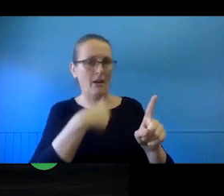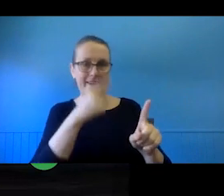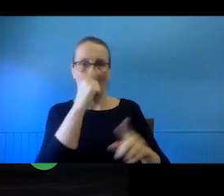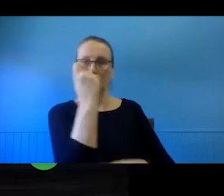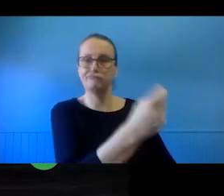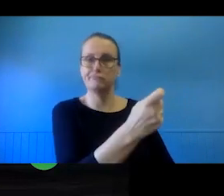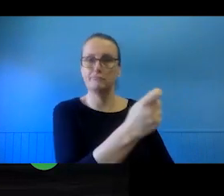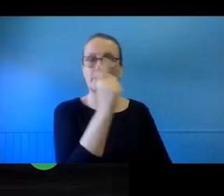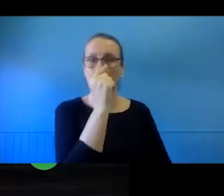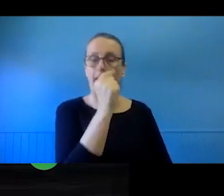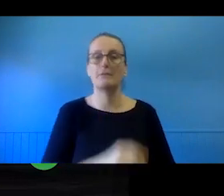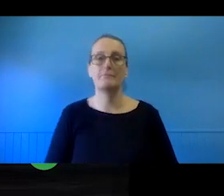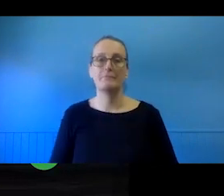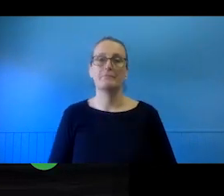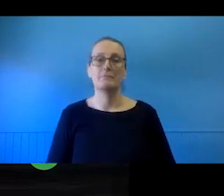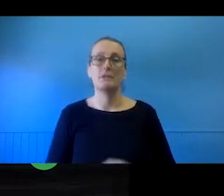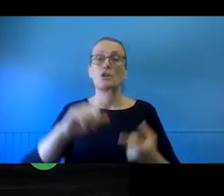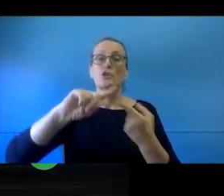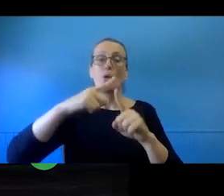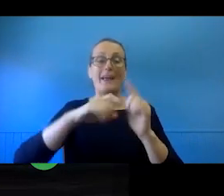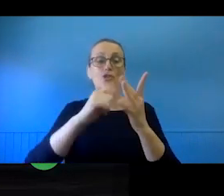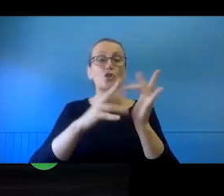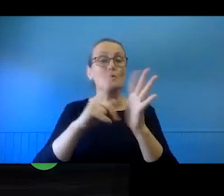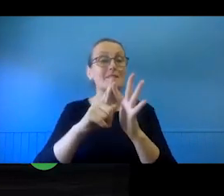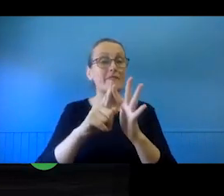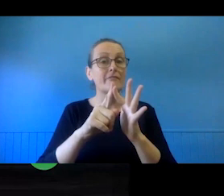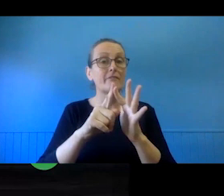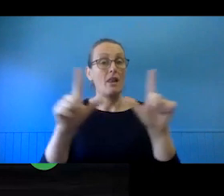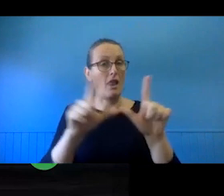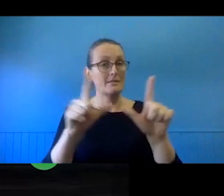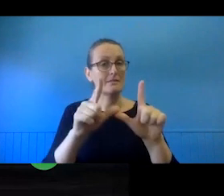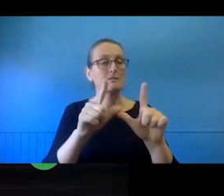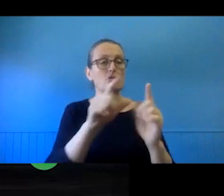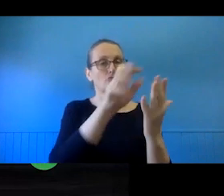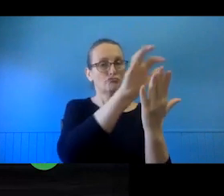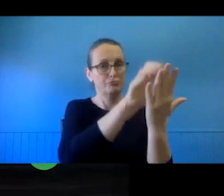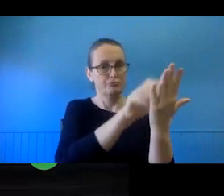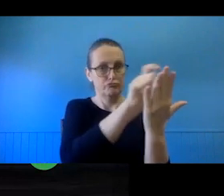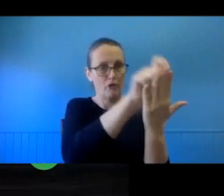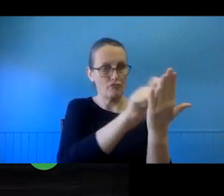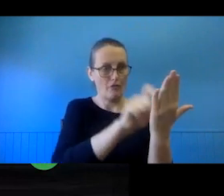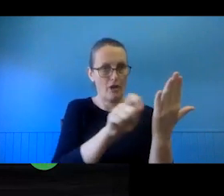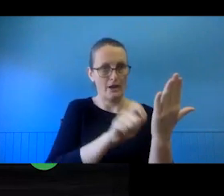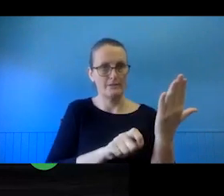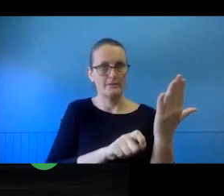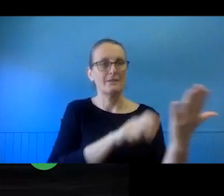in order to be valid, exclusive licences must be in writing and signed by the copyright owner, but it's worth noting that email and